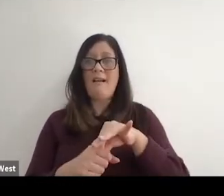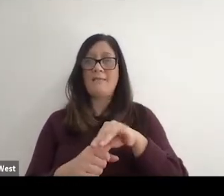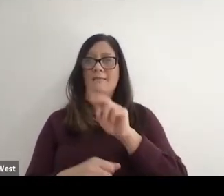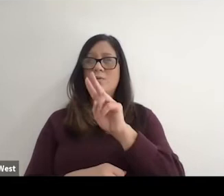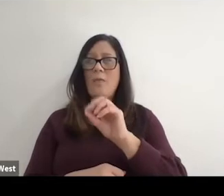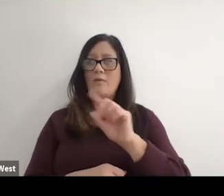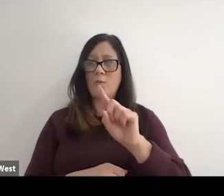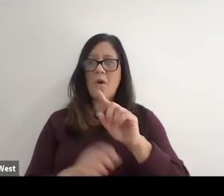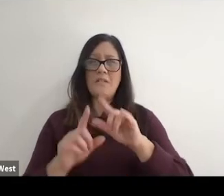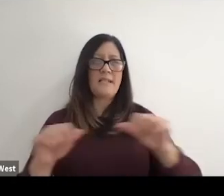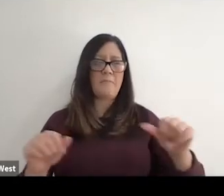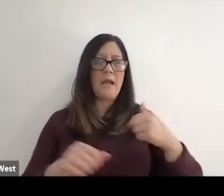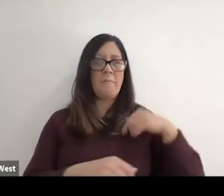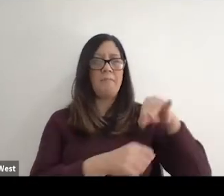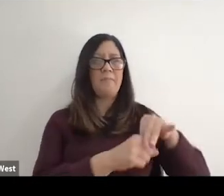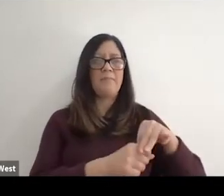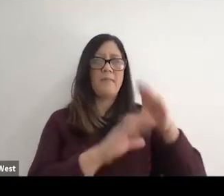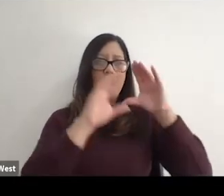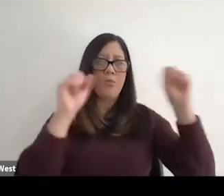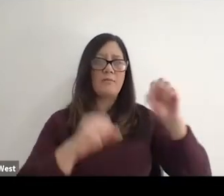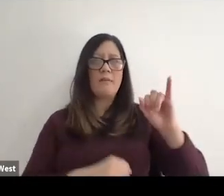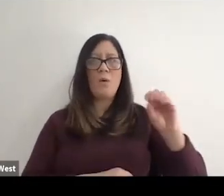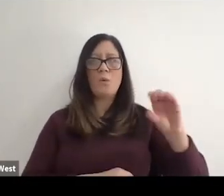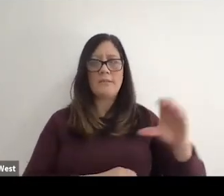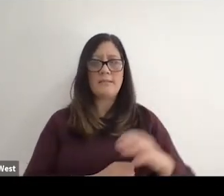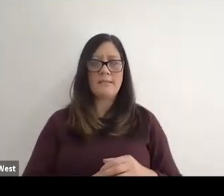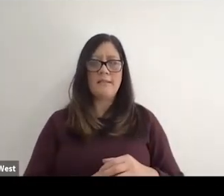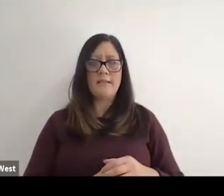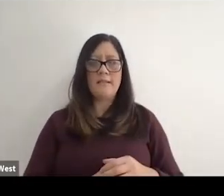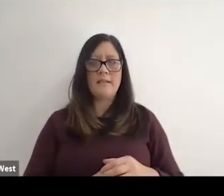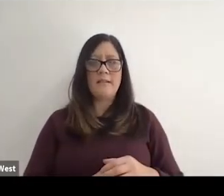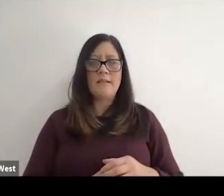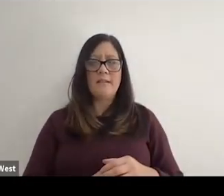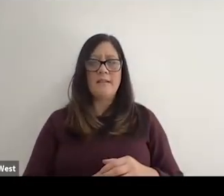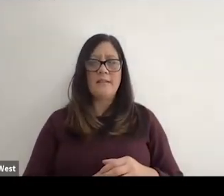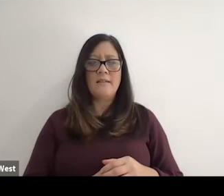of the IOC when I was elected president of IPC in December 2001.